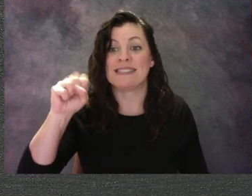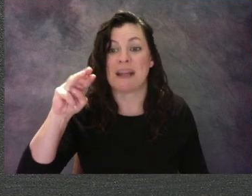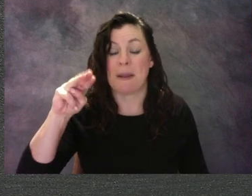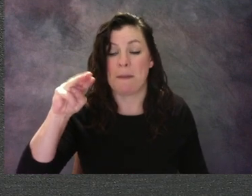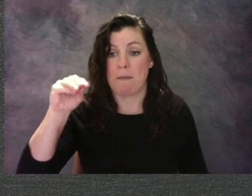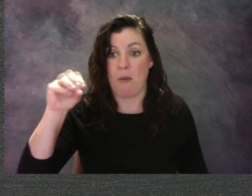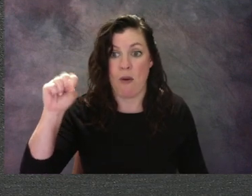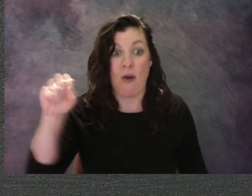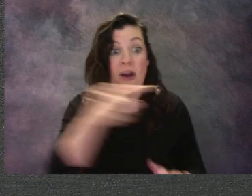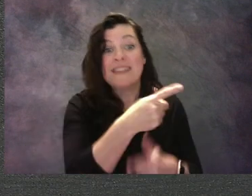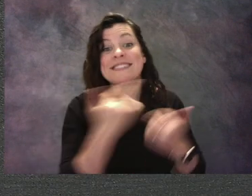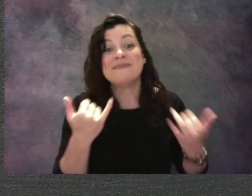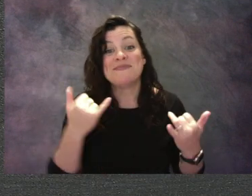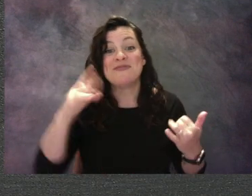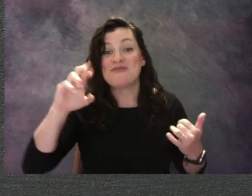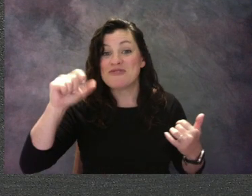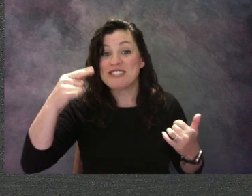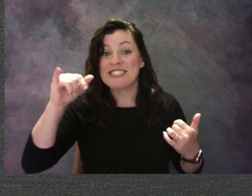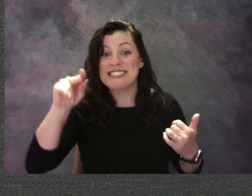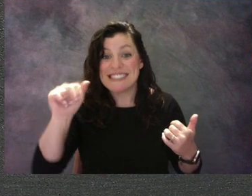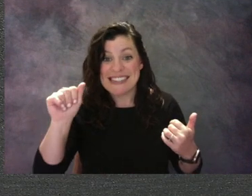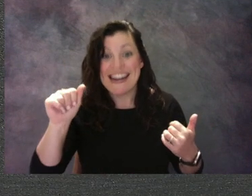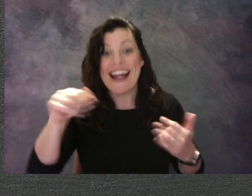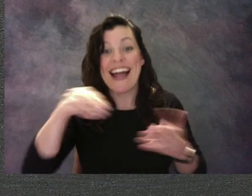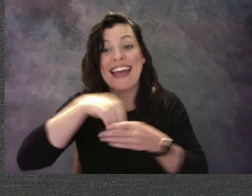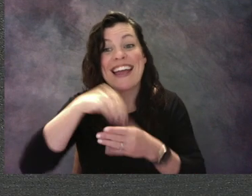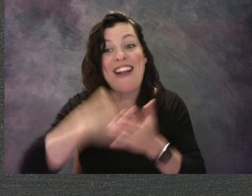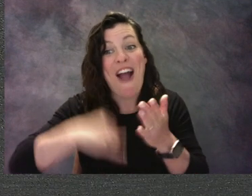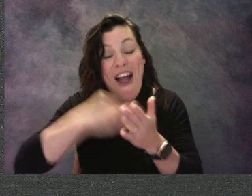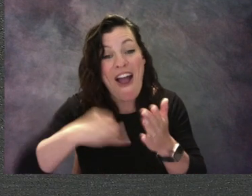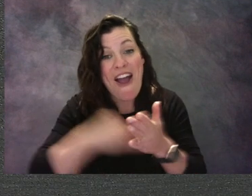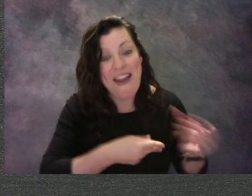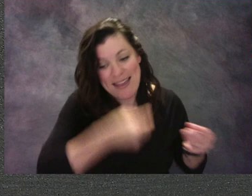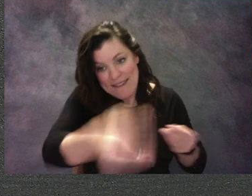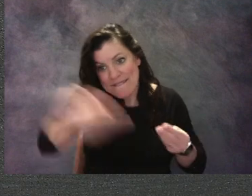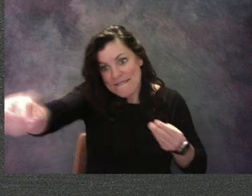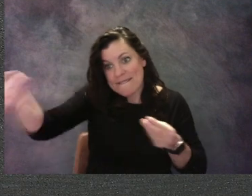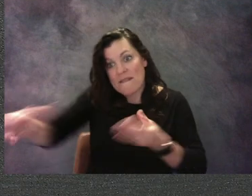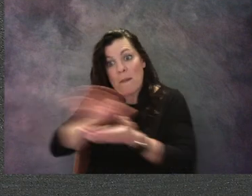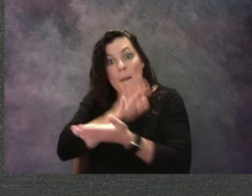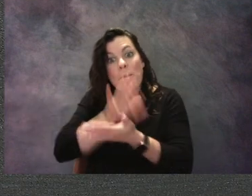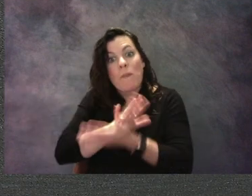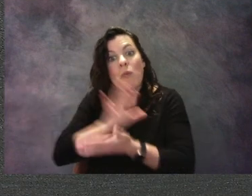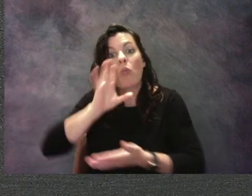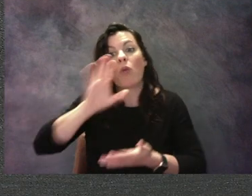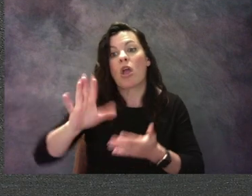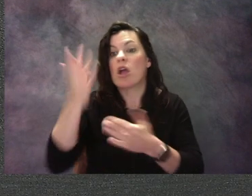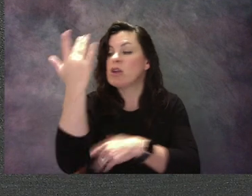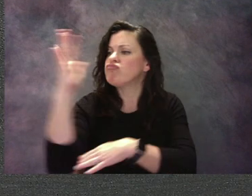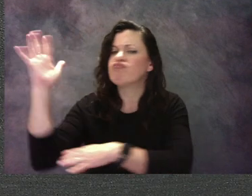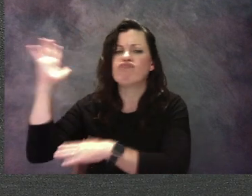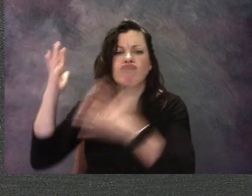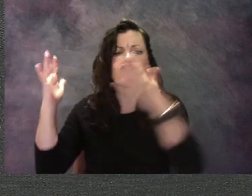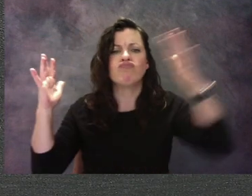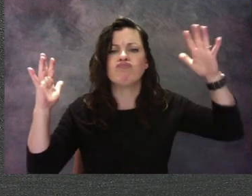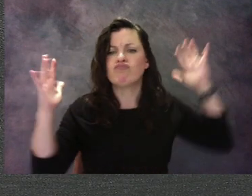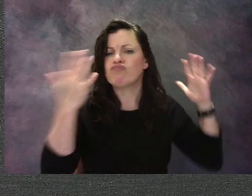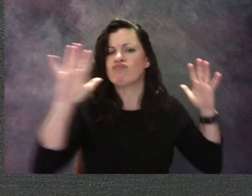Everyone was supposed to draw a jungle or a rainforest, and that meant Regina, too. Look, Regina has her markers and her crayons